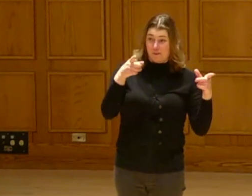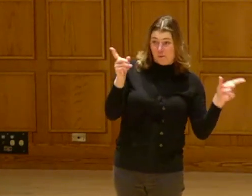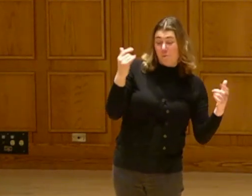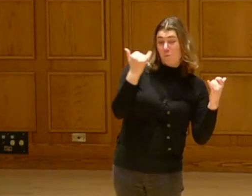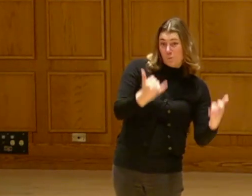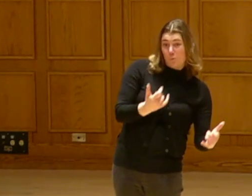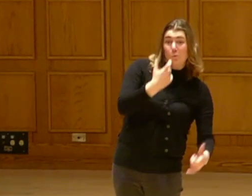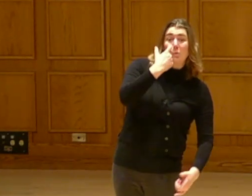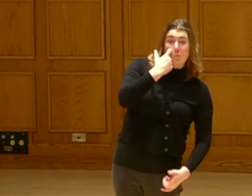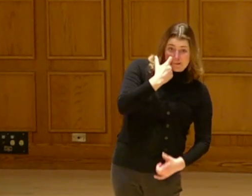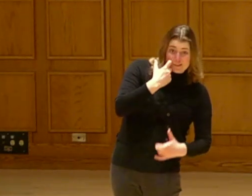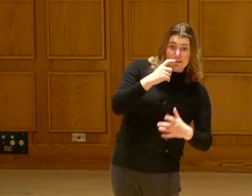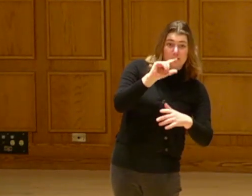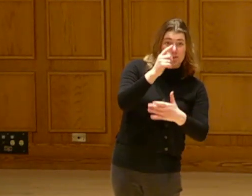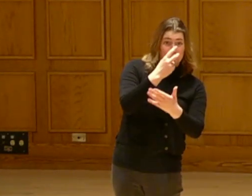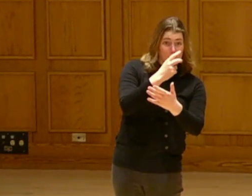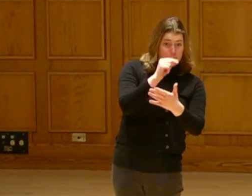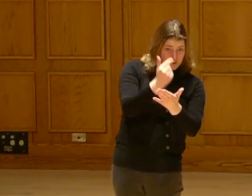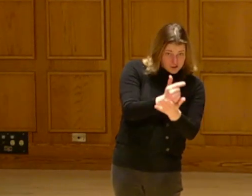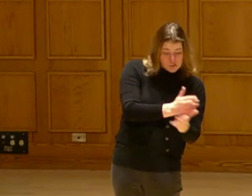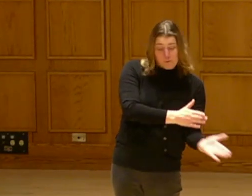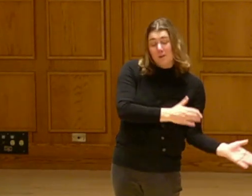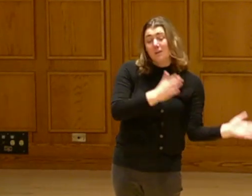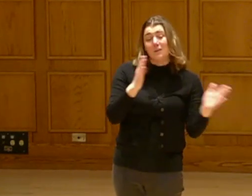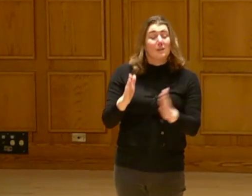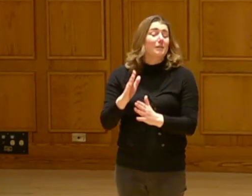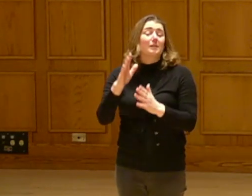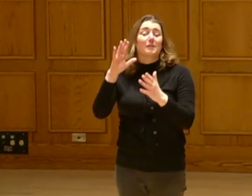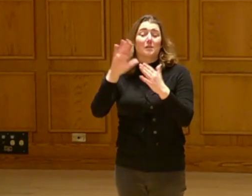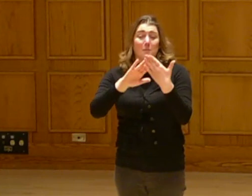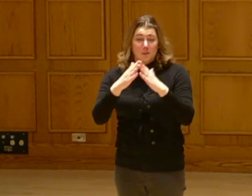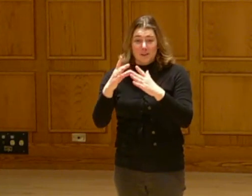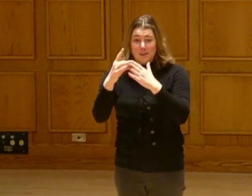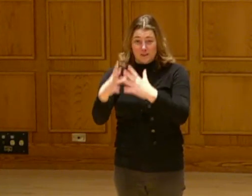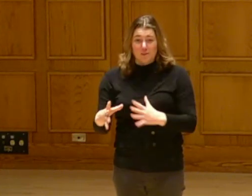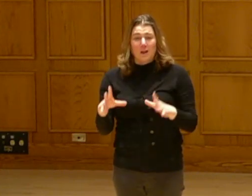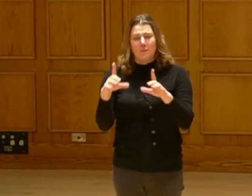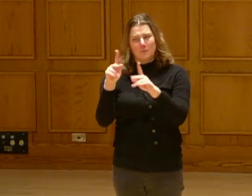graduates, current students, and community leaders here with us working on environmental issues tonight.